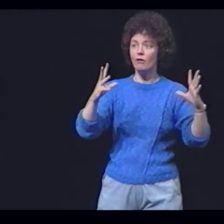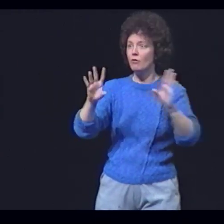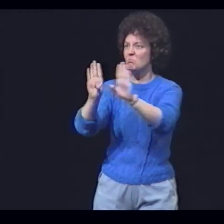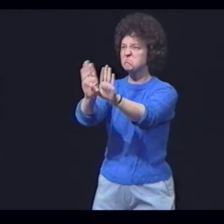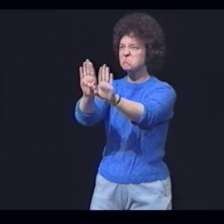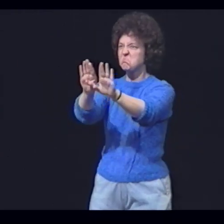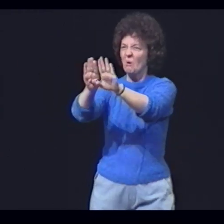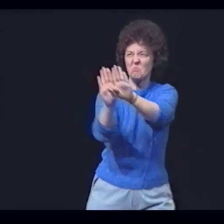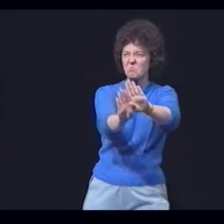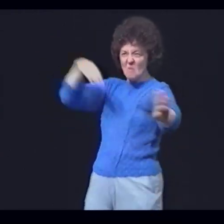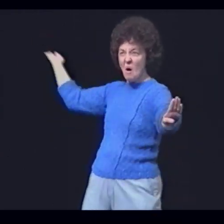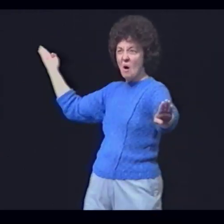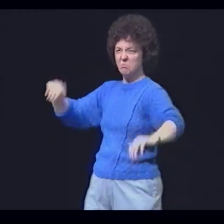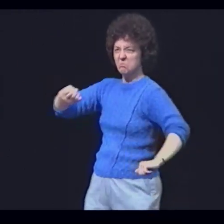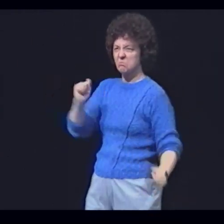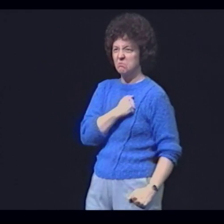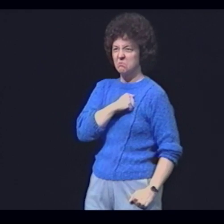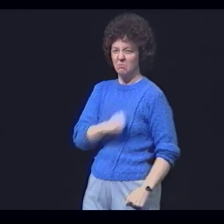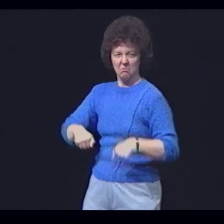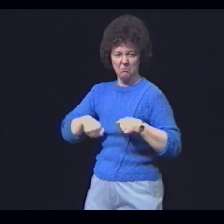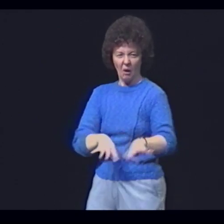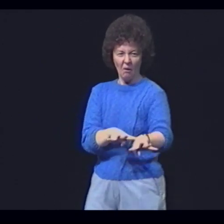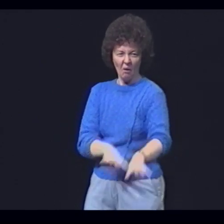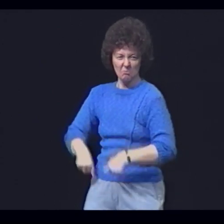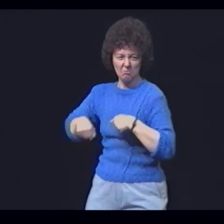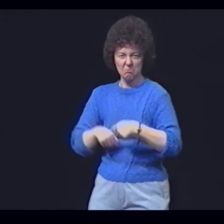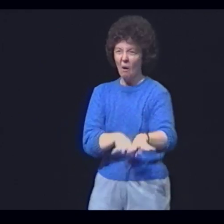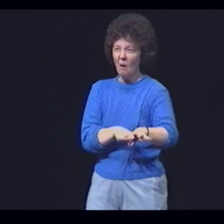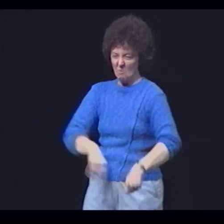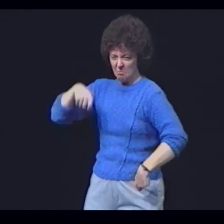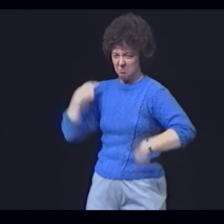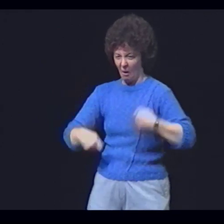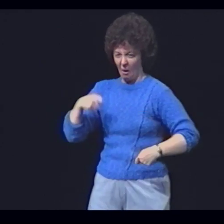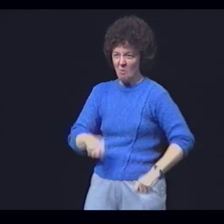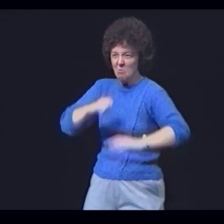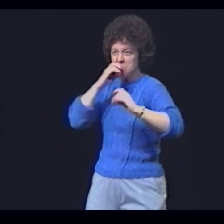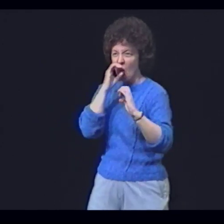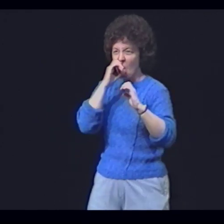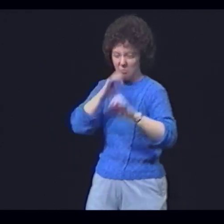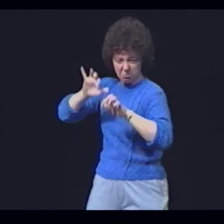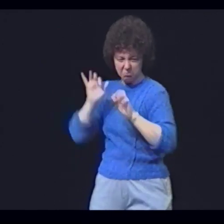When, stormed by anthem-driven soldiers